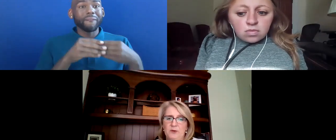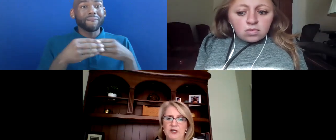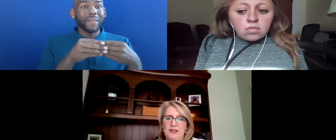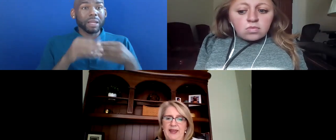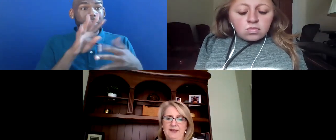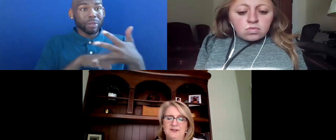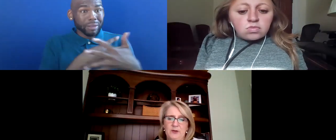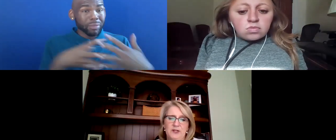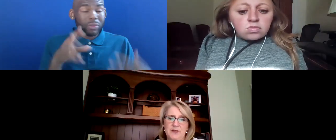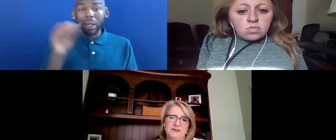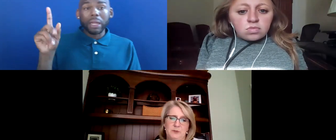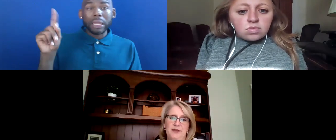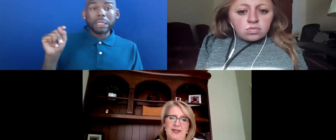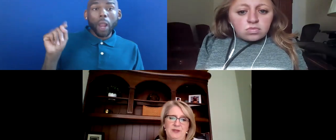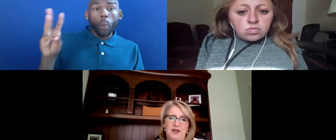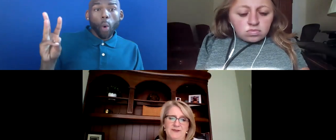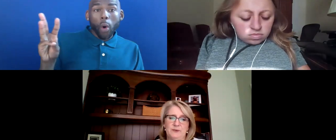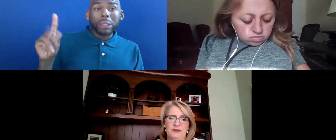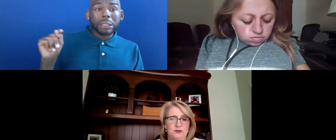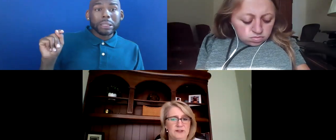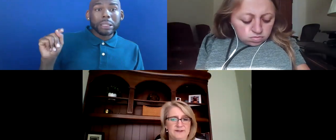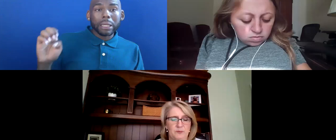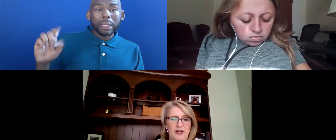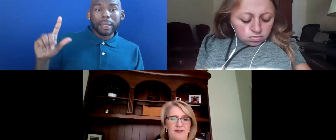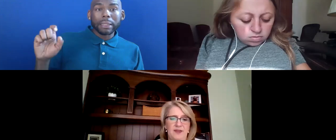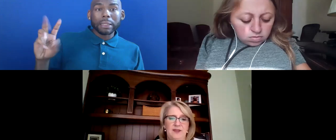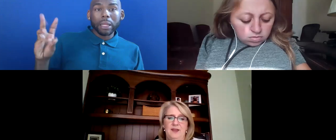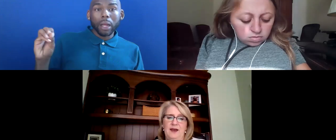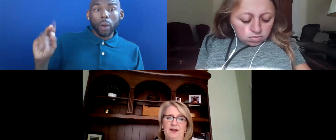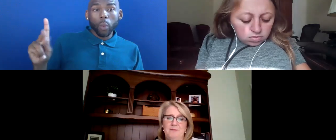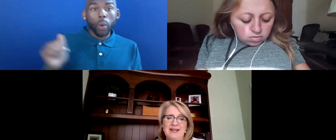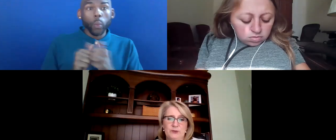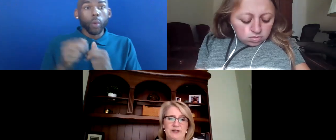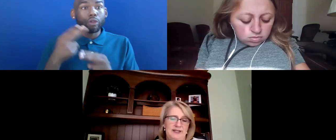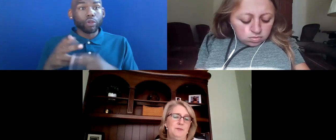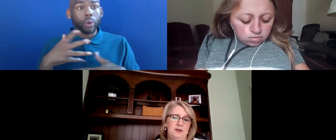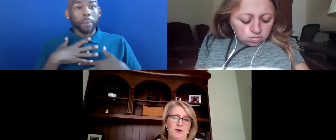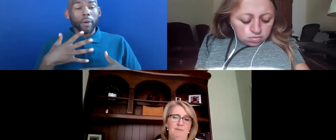TELEWORK. TELEWORK COMES INTO PLAY BECAUSE WITH THE SHORTNESS OF BREATH, MASK WEARING CAN BE A PROBLEM.